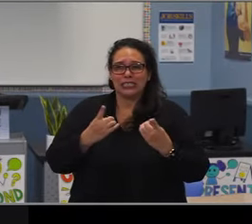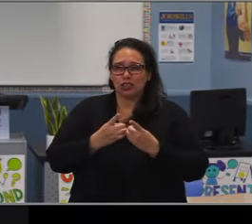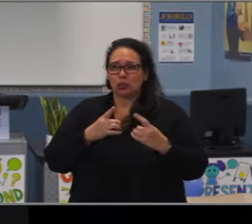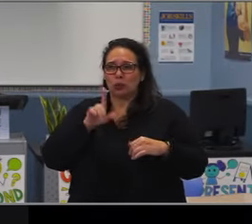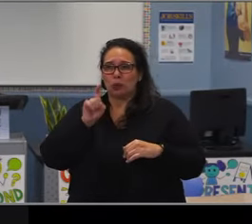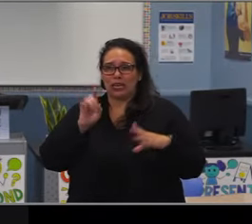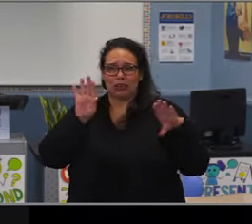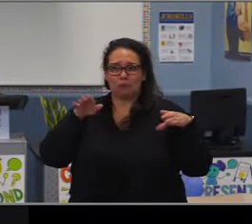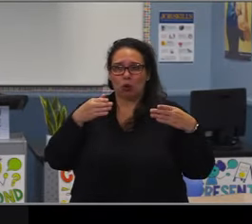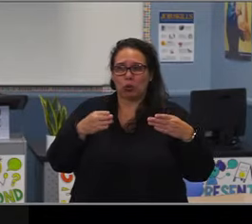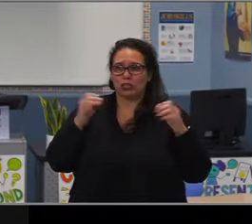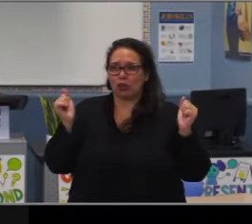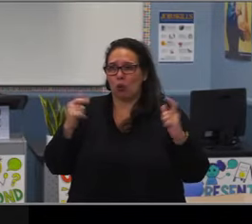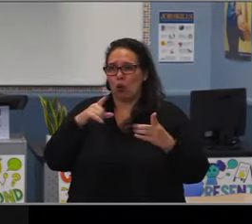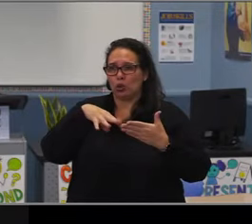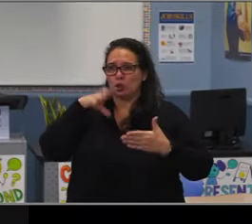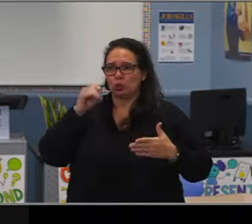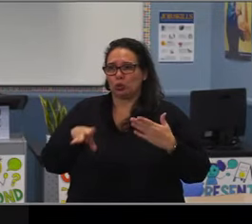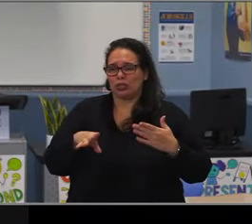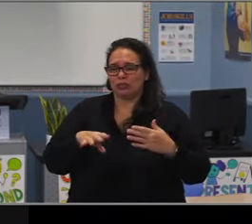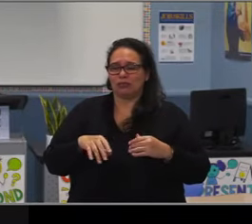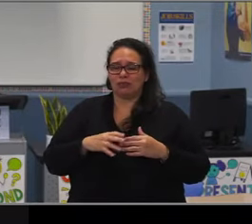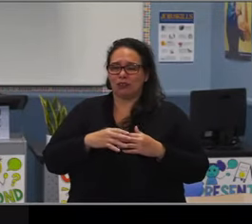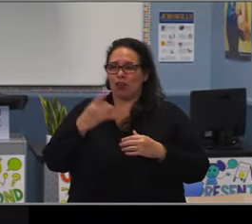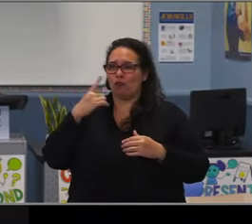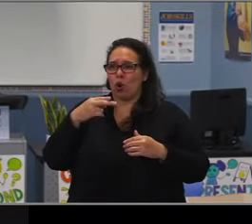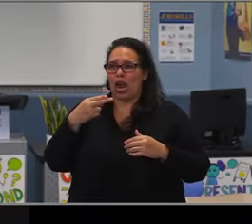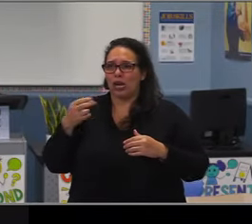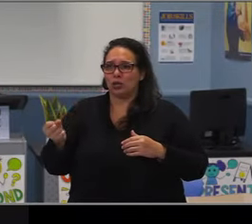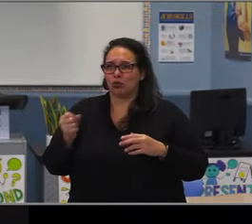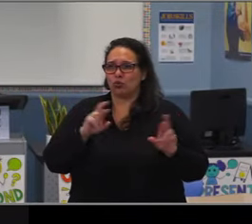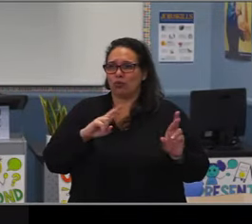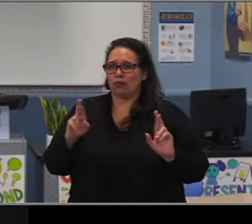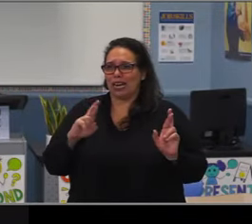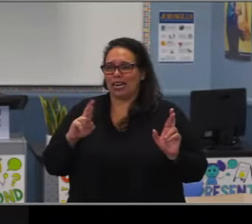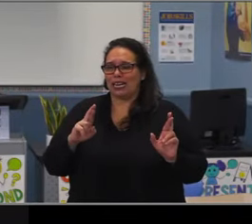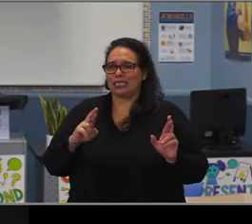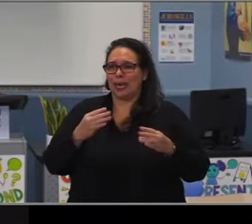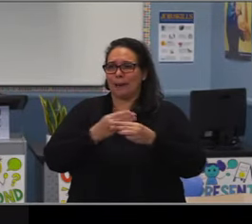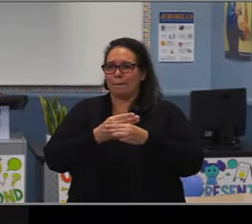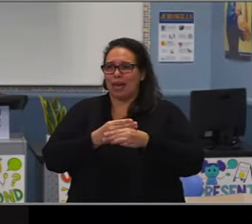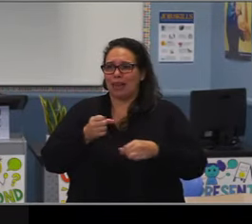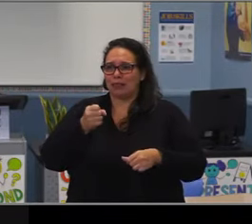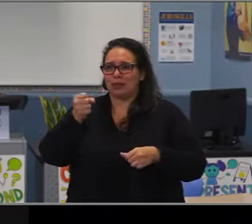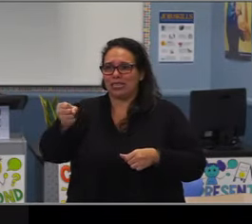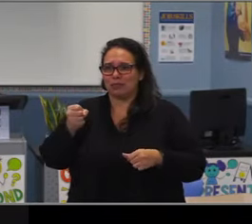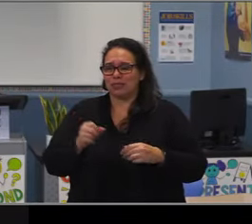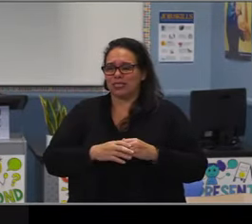intervene early especially we see that kind of a pattern in ninth grade. To intervene early and help make sure we keep that student on track to graduate.